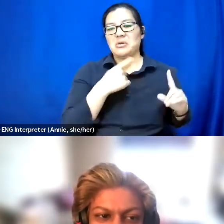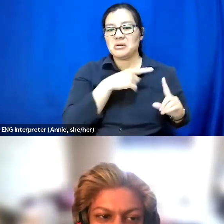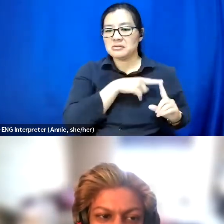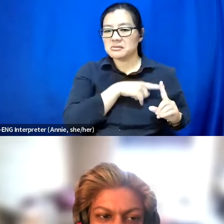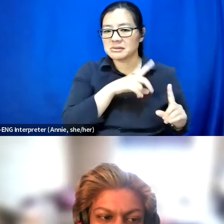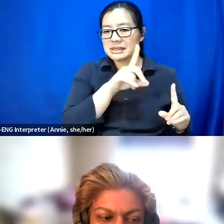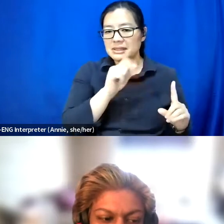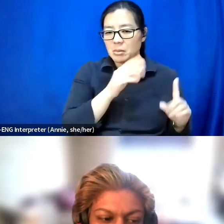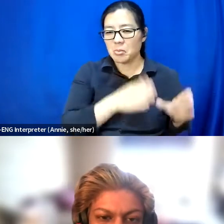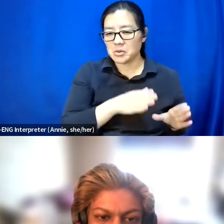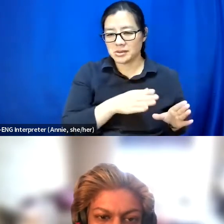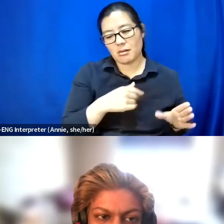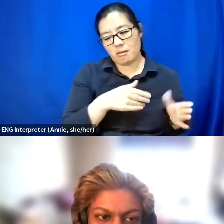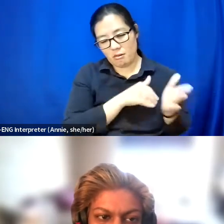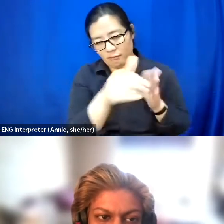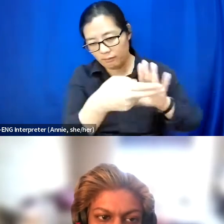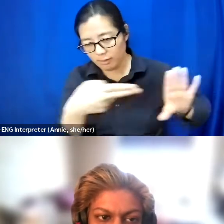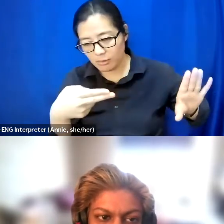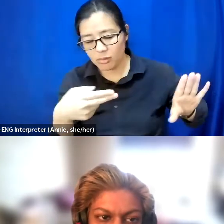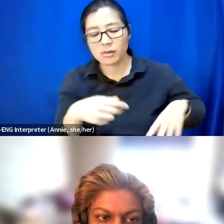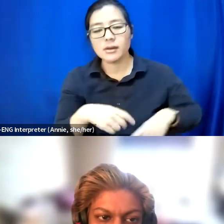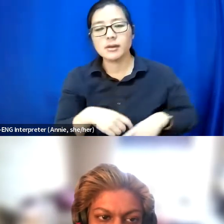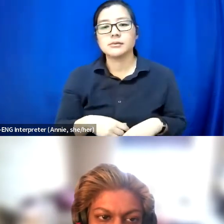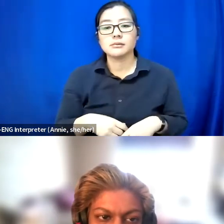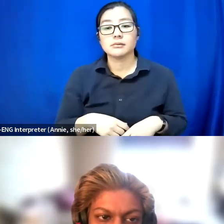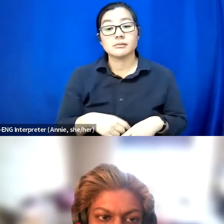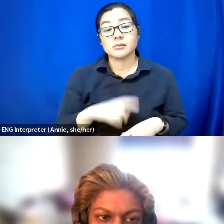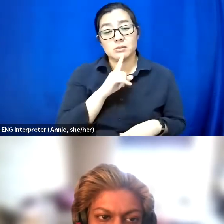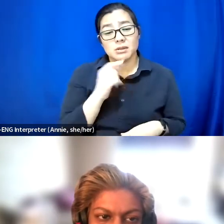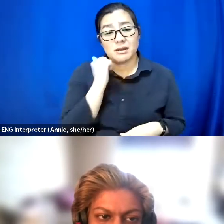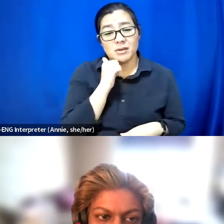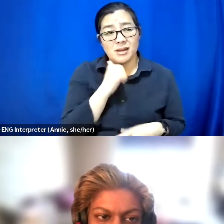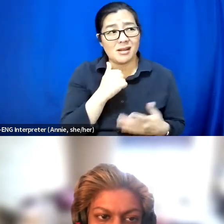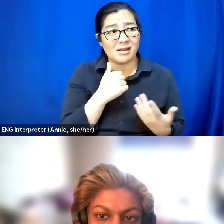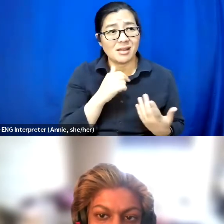Because the reality is that some days I spend my evenings crying because things aren't accessible.